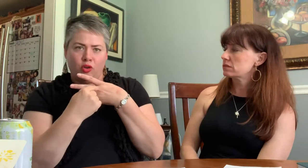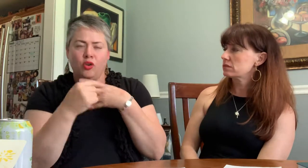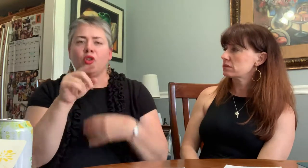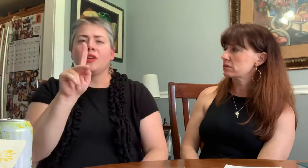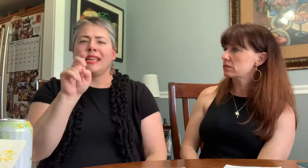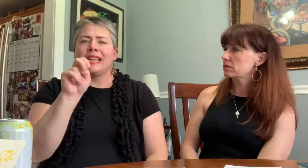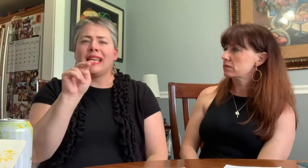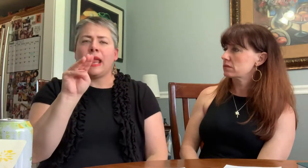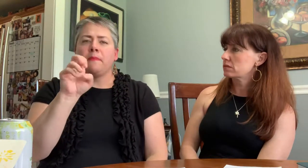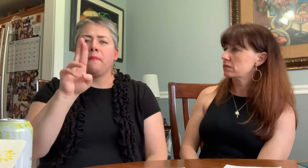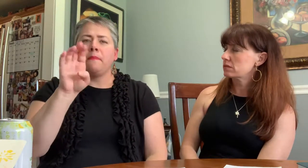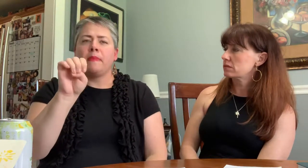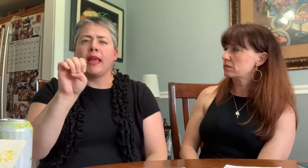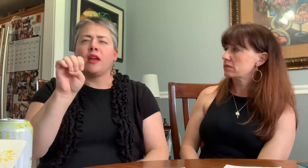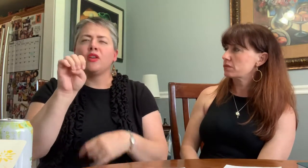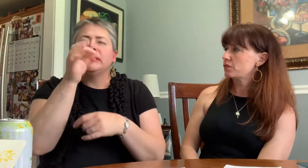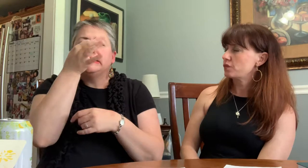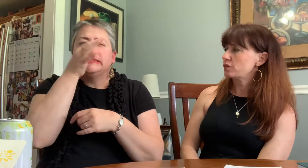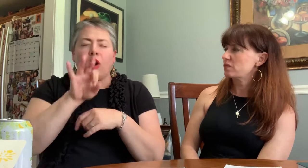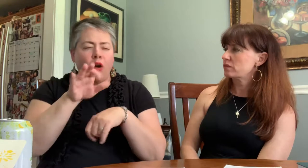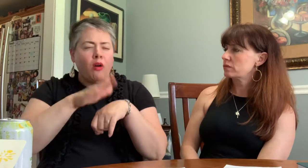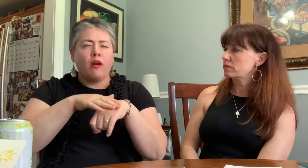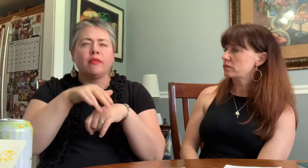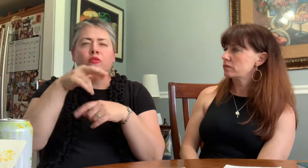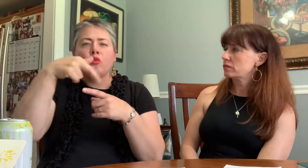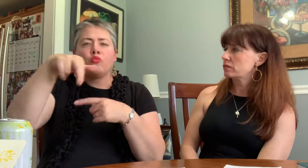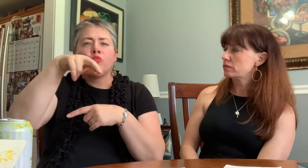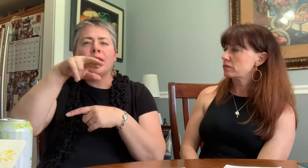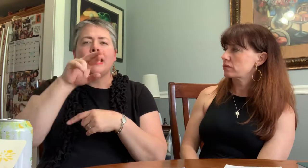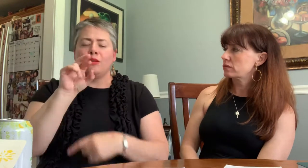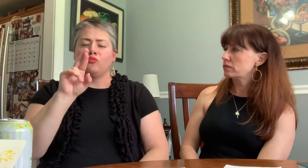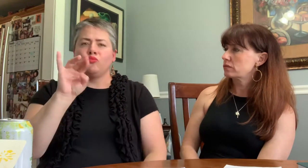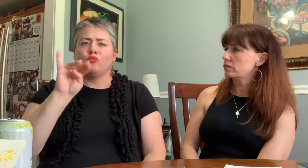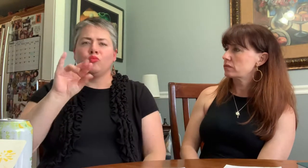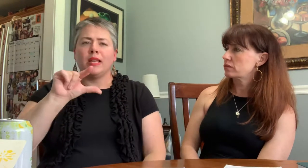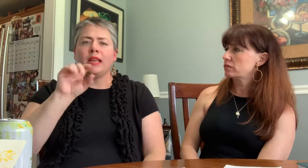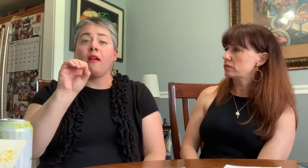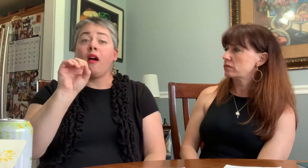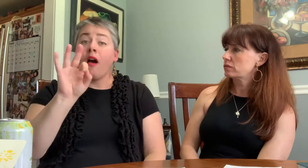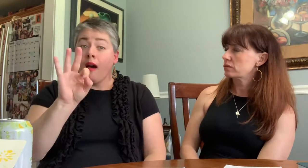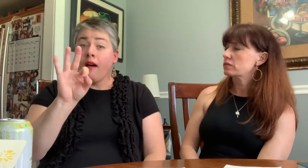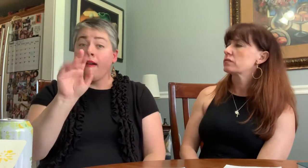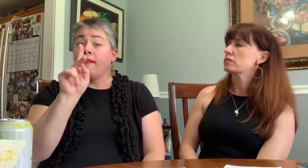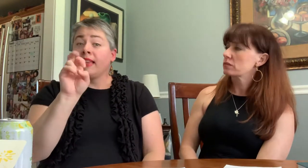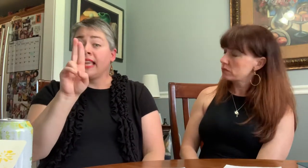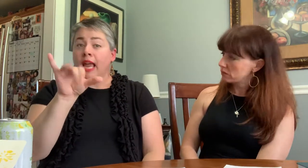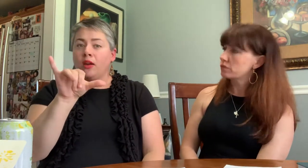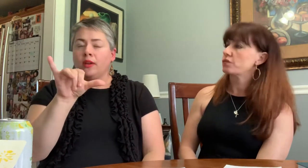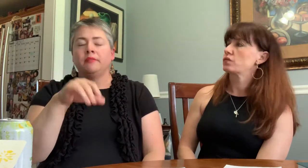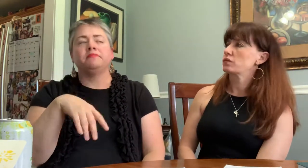at the town of Kenmare located on the Ring of Kerry.